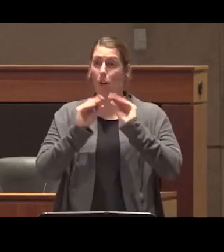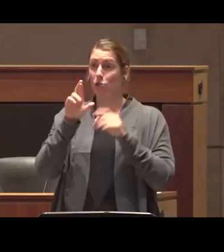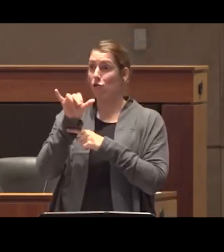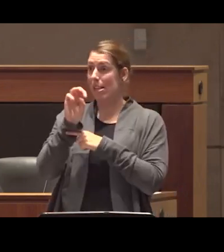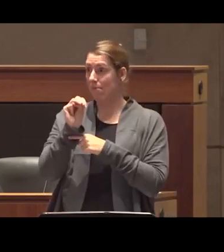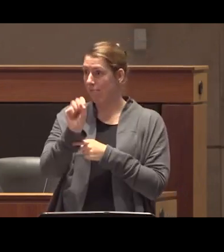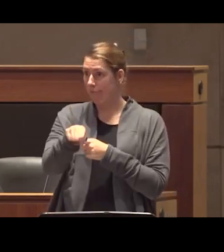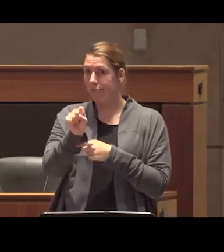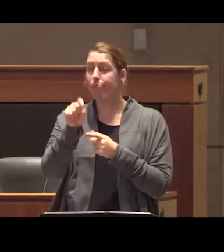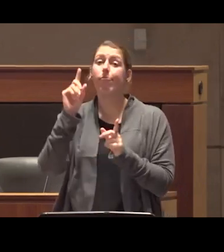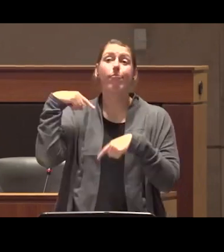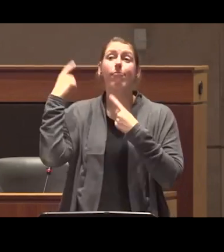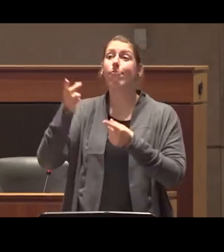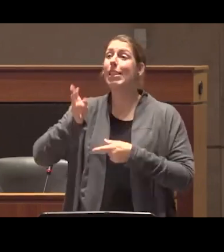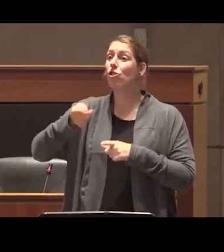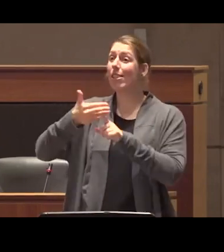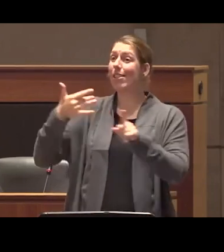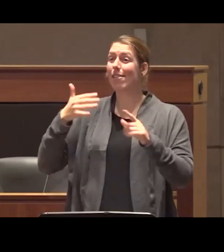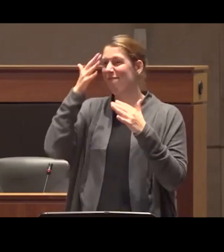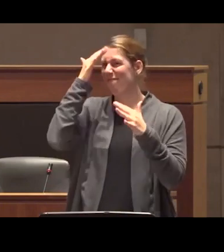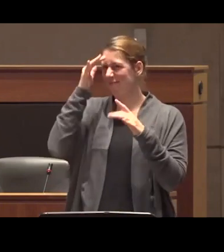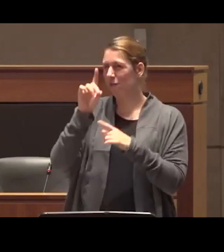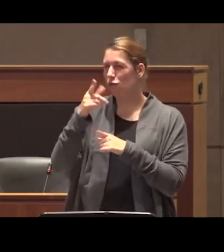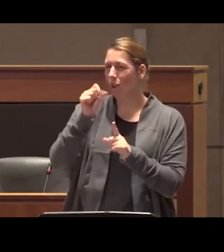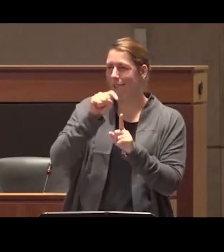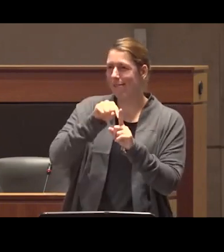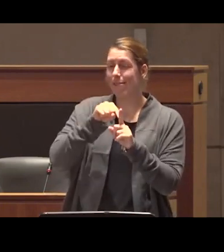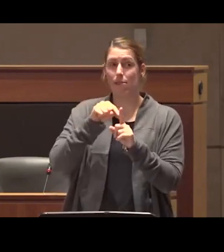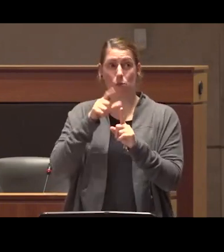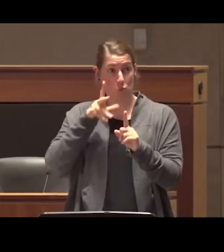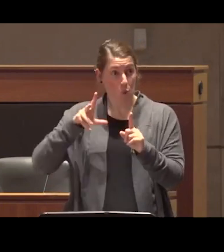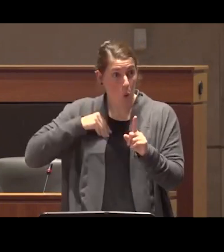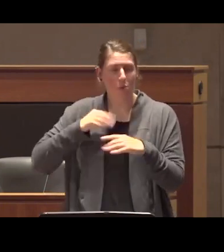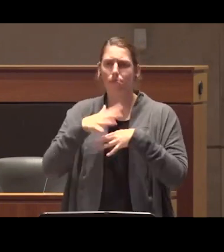that historically you know psychedelics have been owned and used by indigenous communities